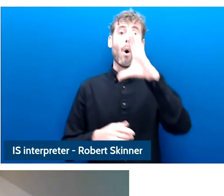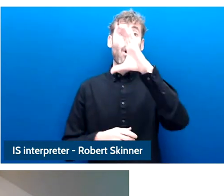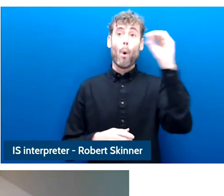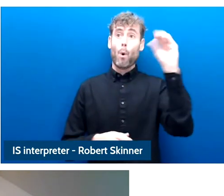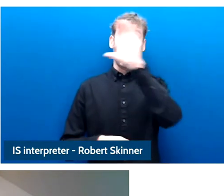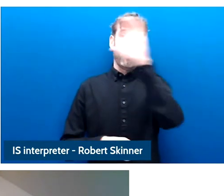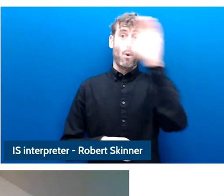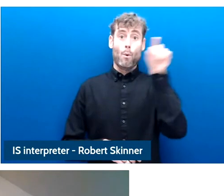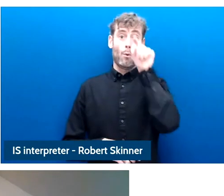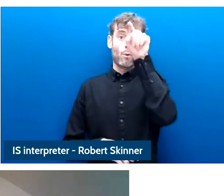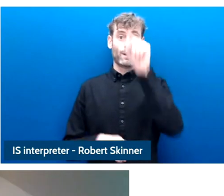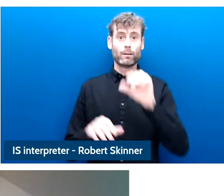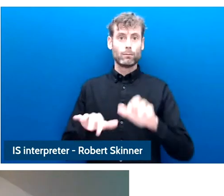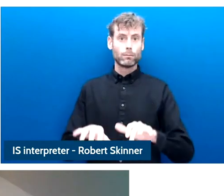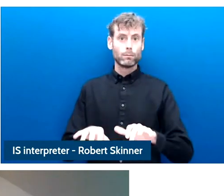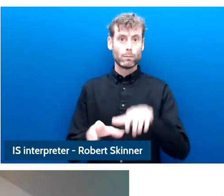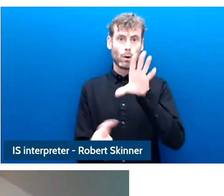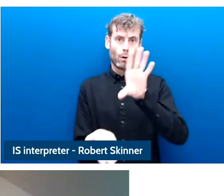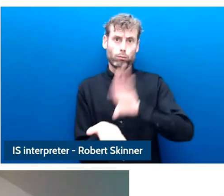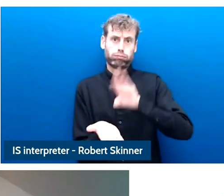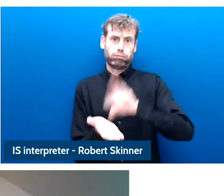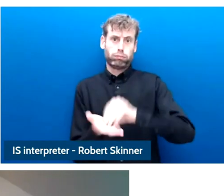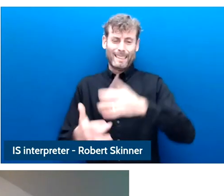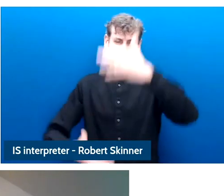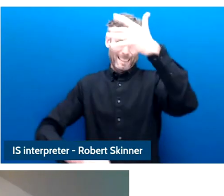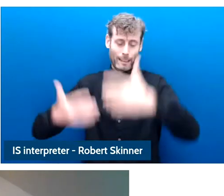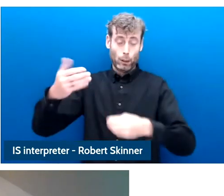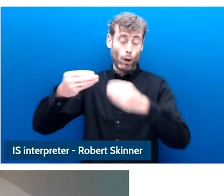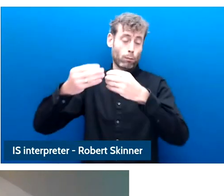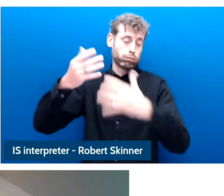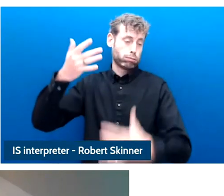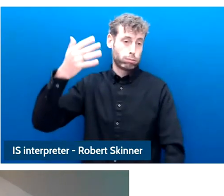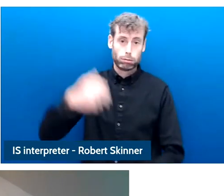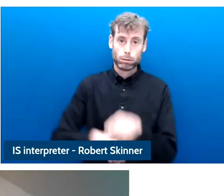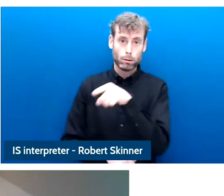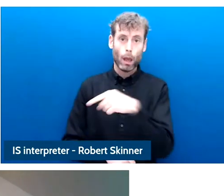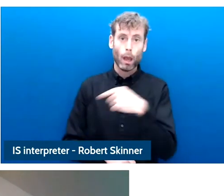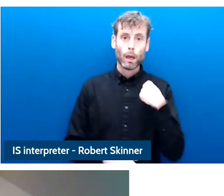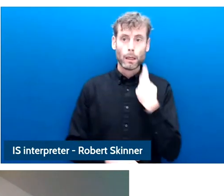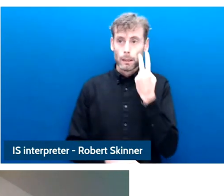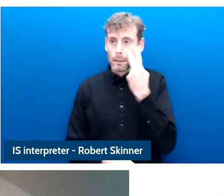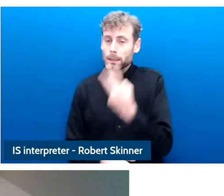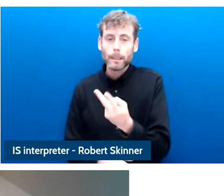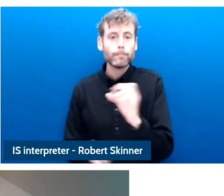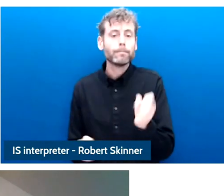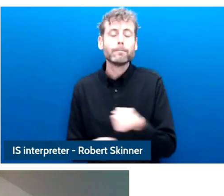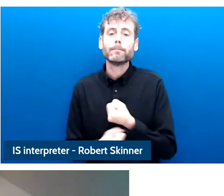transform our entire research agenda and the questions that we are able to ask.